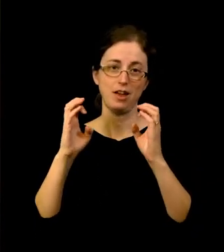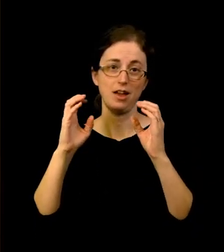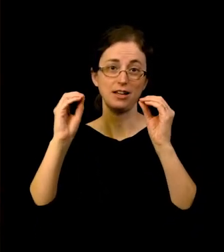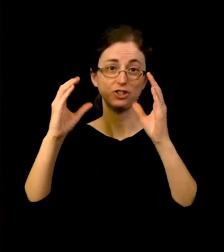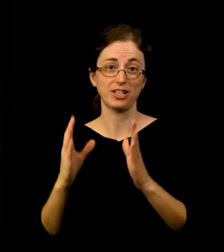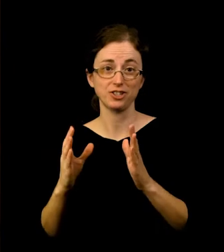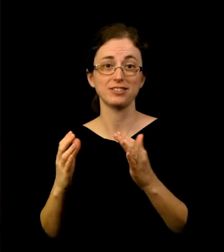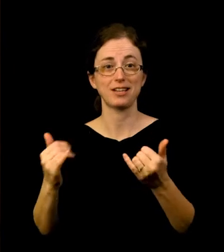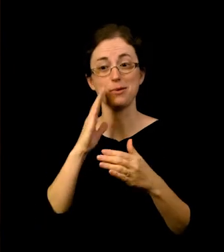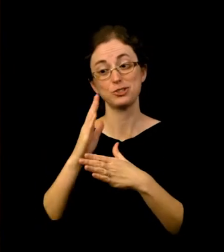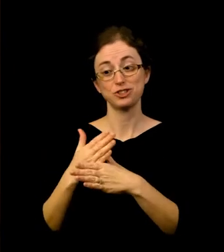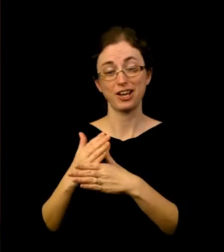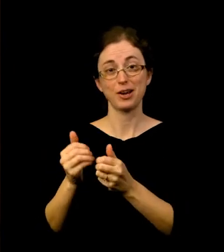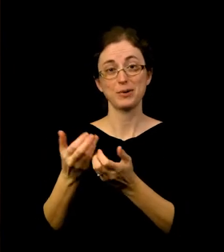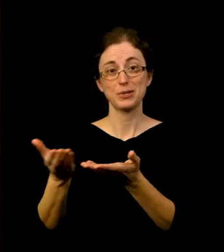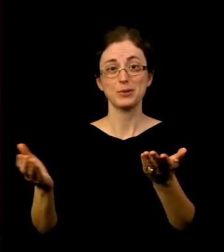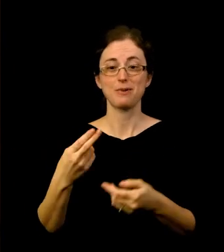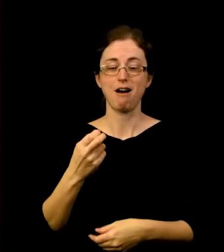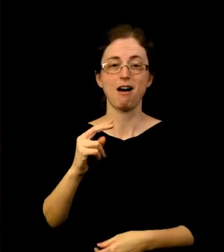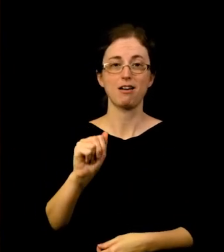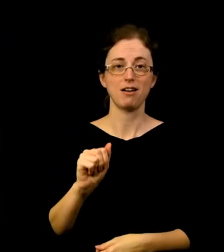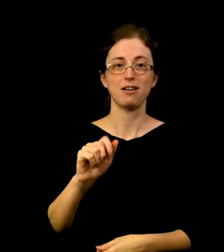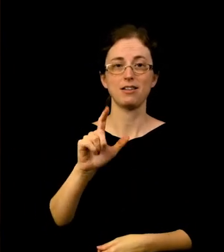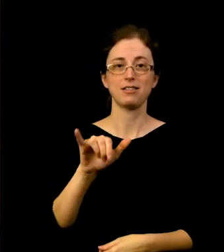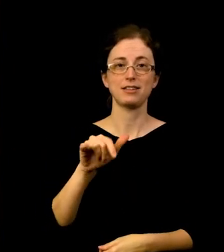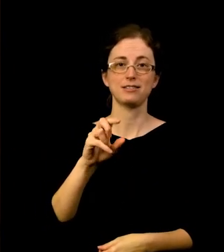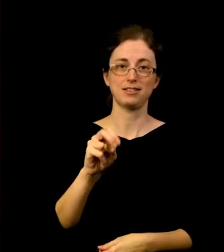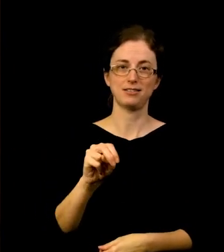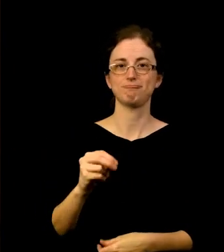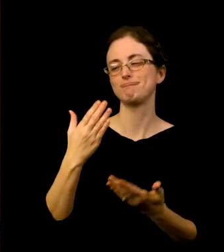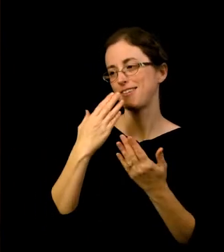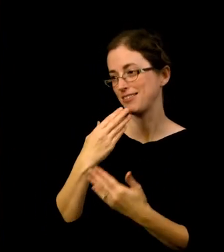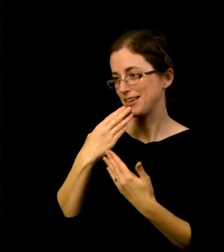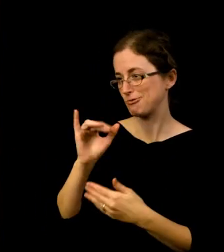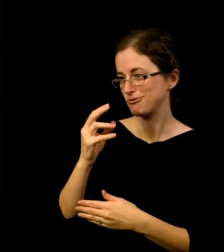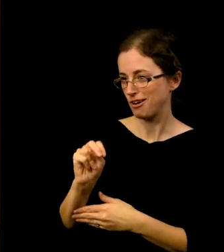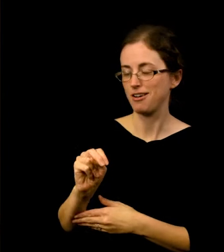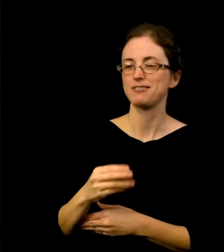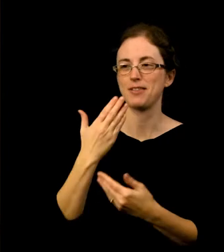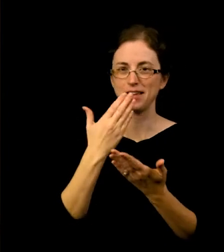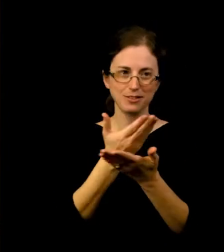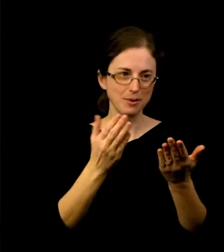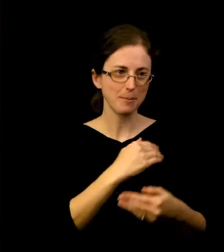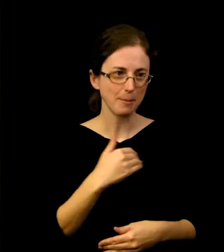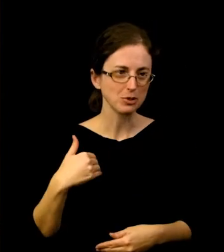Thanks, John. And thank you members so much. We are grateful to you for how you've continued to support the Museum